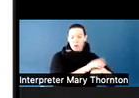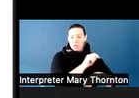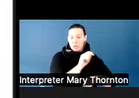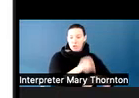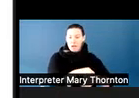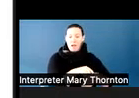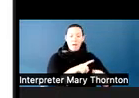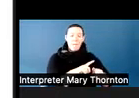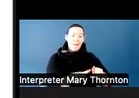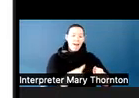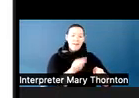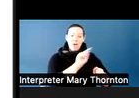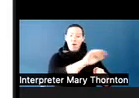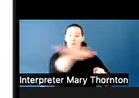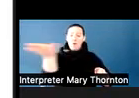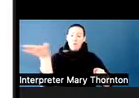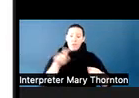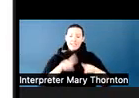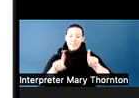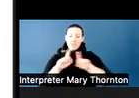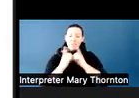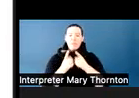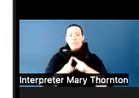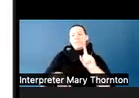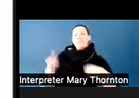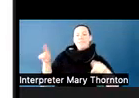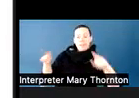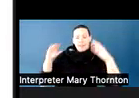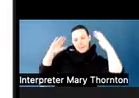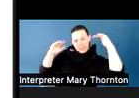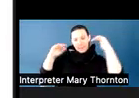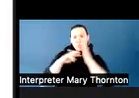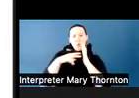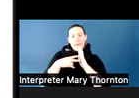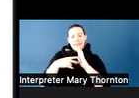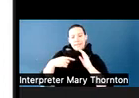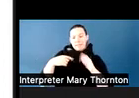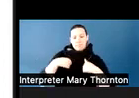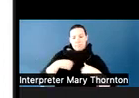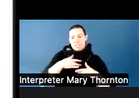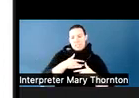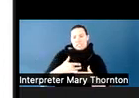she makes a point to say that on the first day of class-- I want you to call me Dr. Holly.